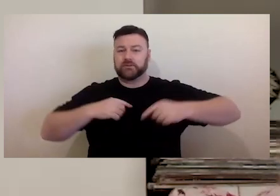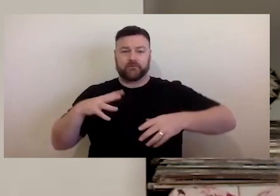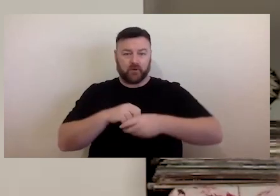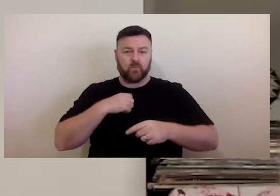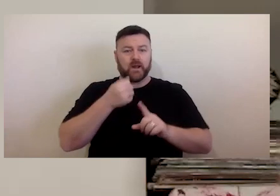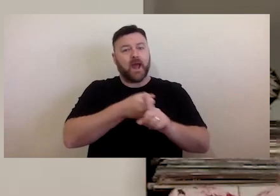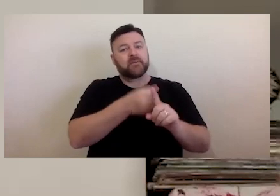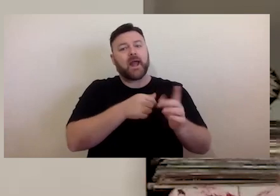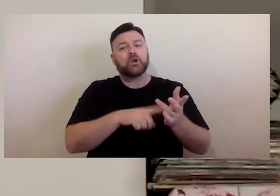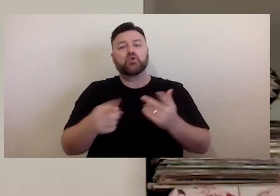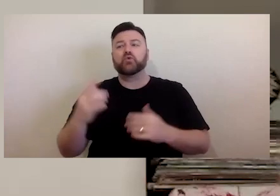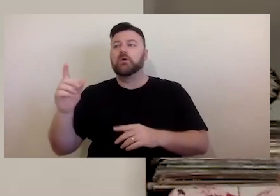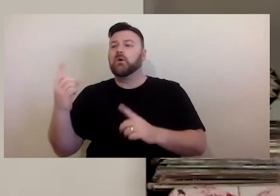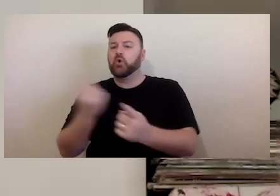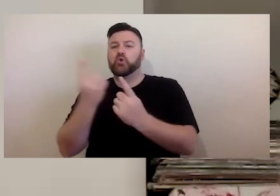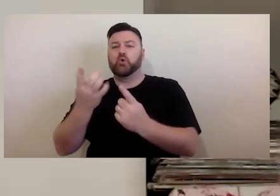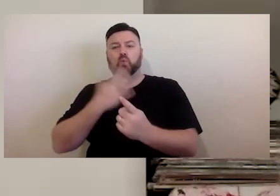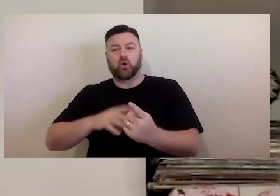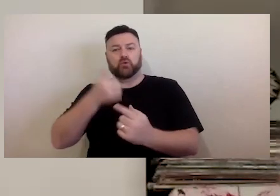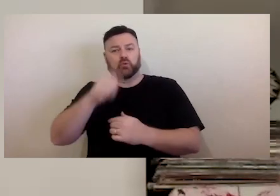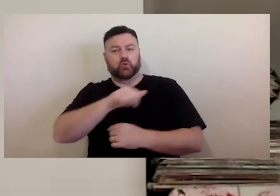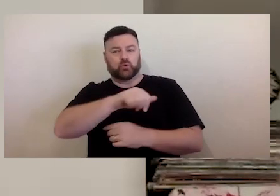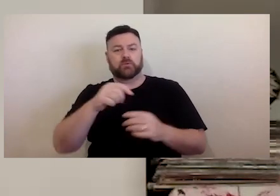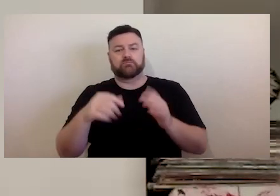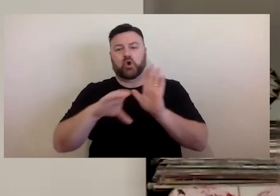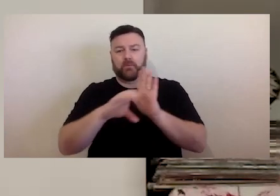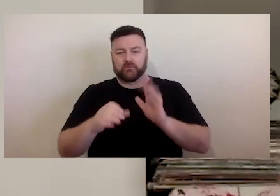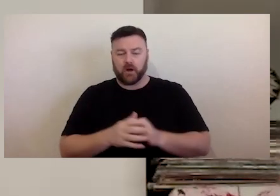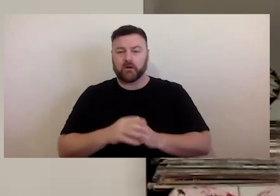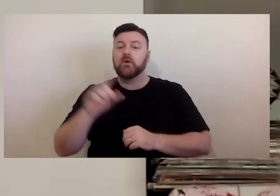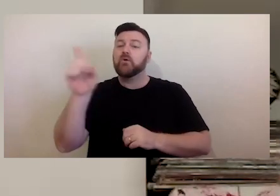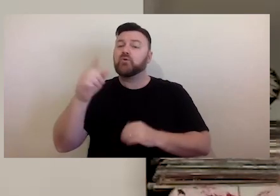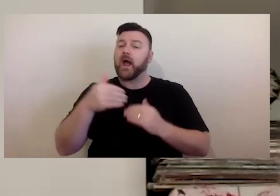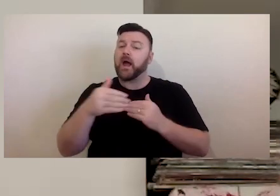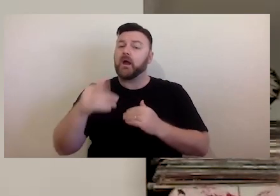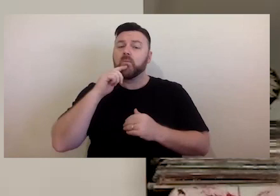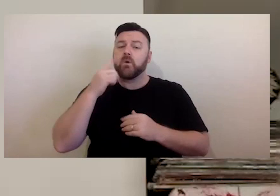in copyright. Todayly be discussing copyright and licensing, in